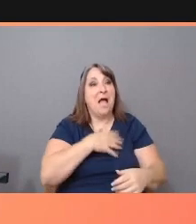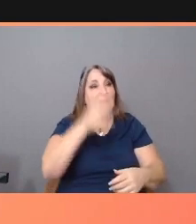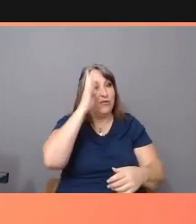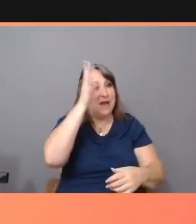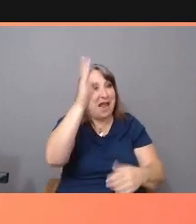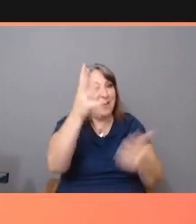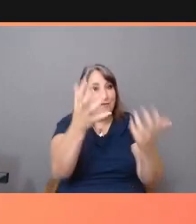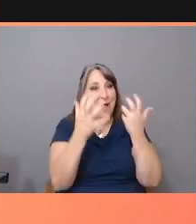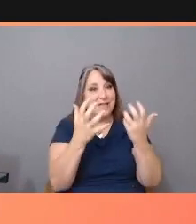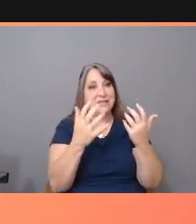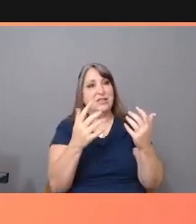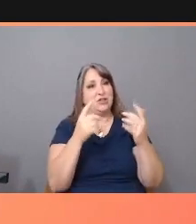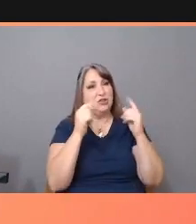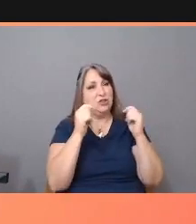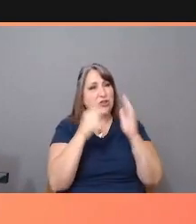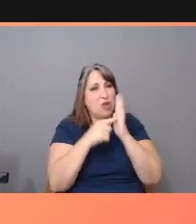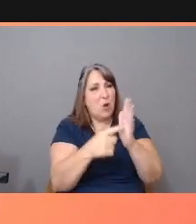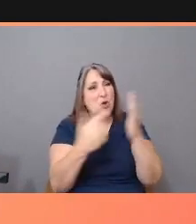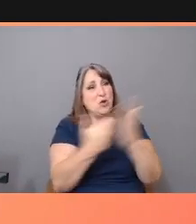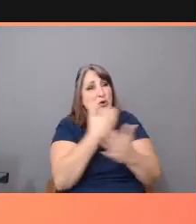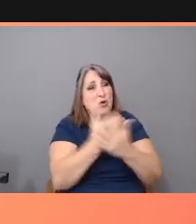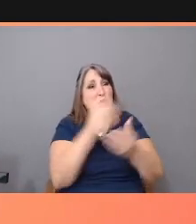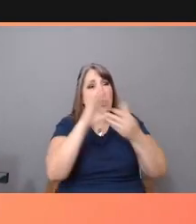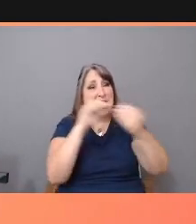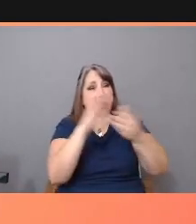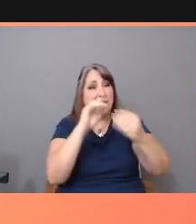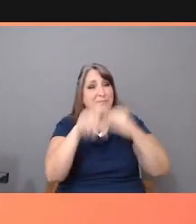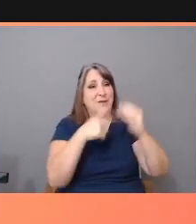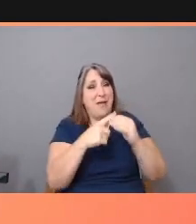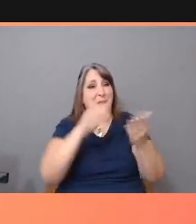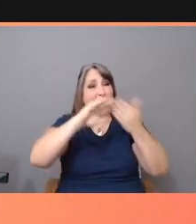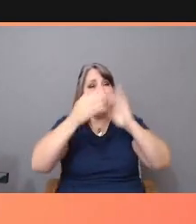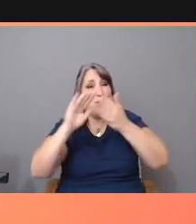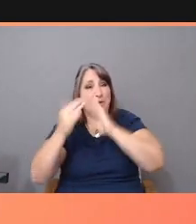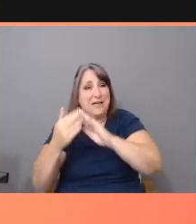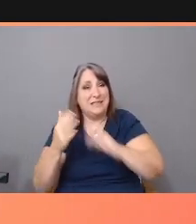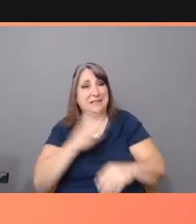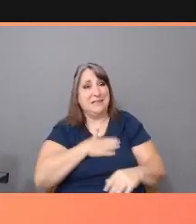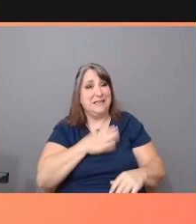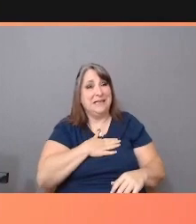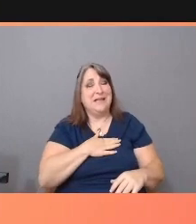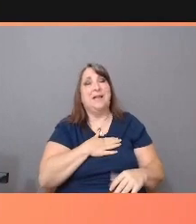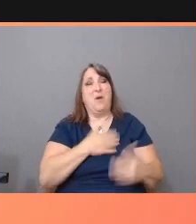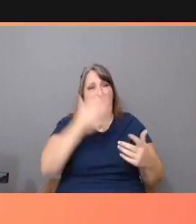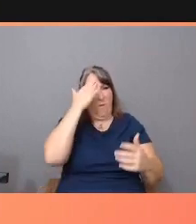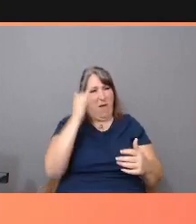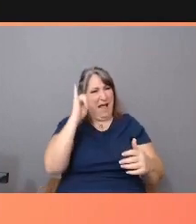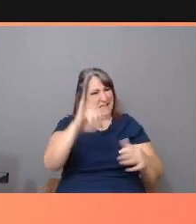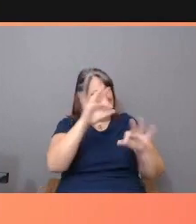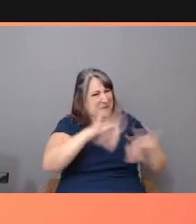about my communities, centering subjective perspectives of my protagonists. Why is this important?